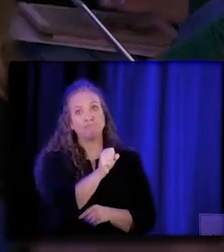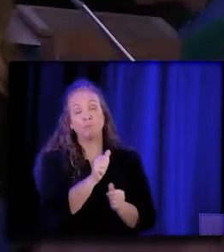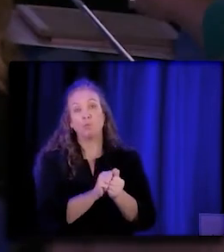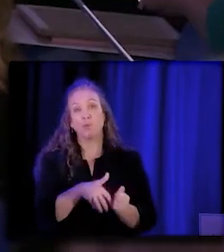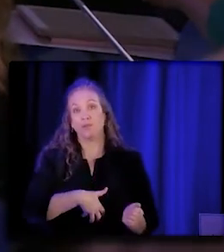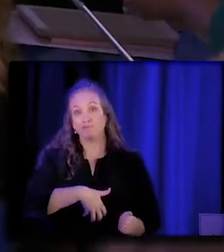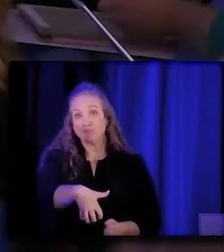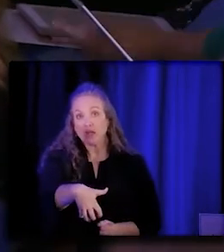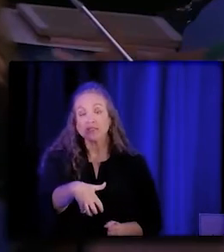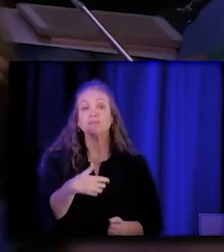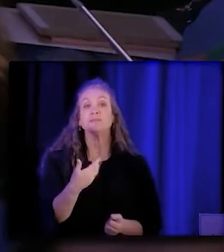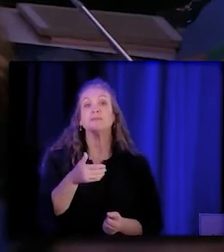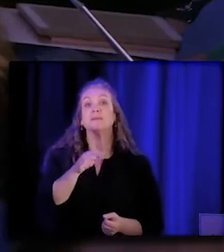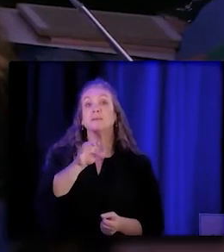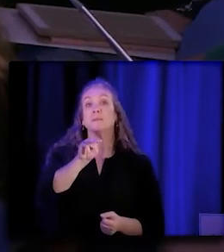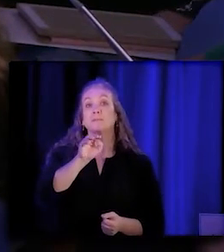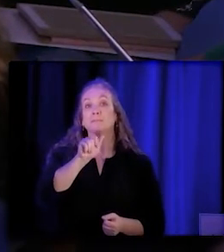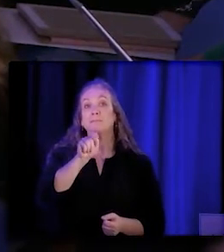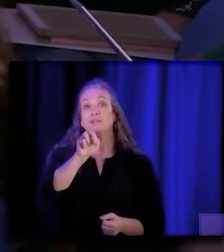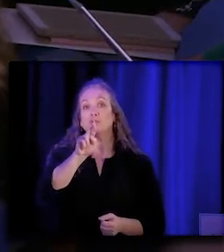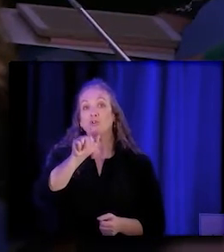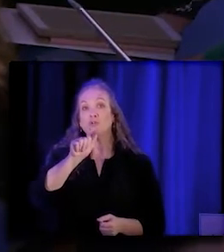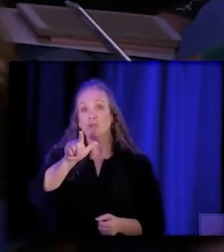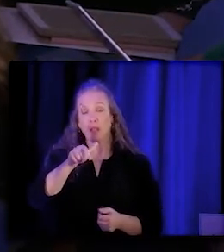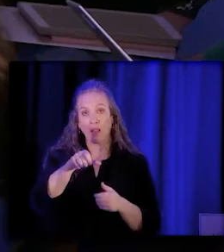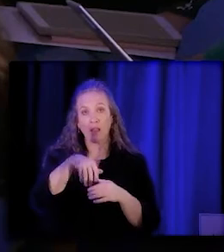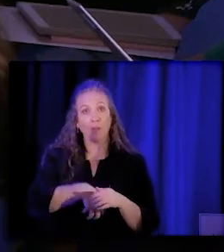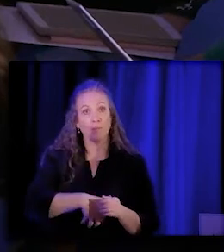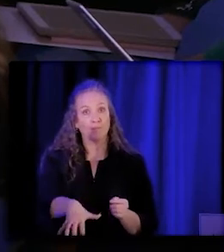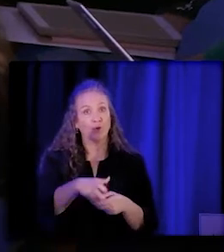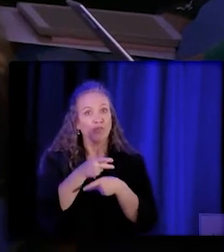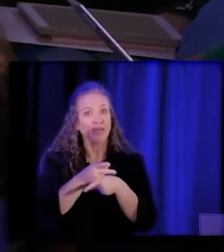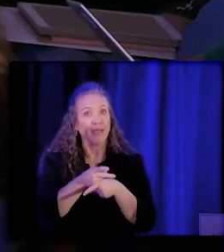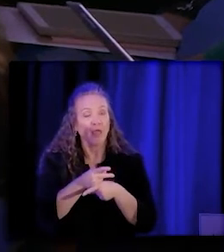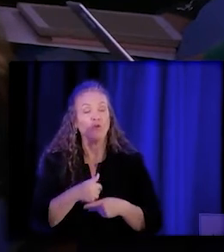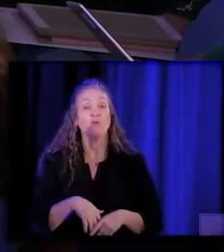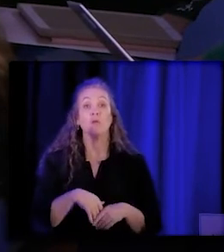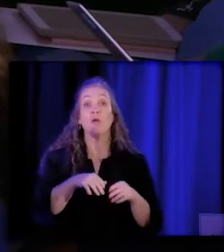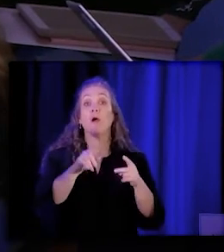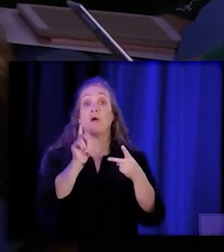maternal birthing person care, so that, and then for-profit institutions